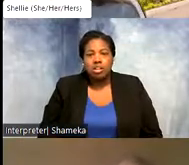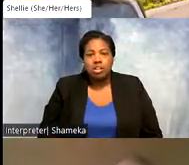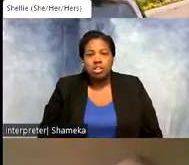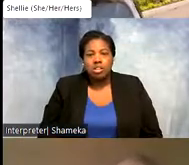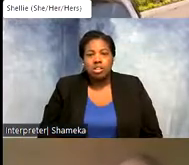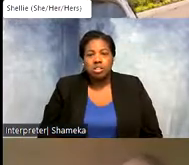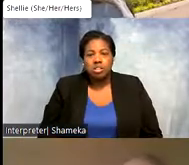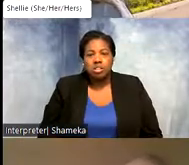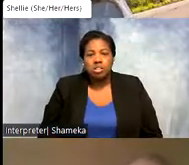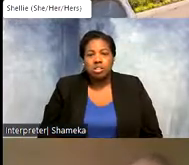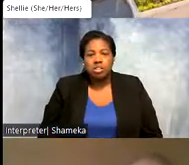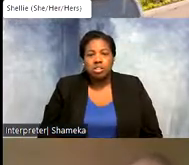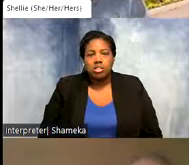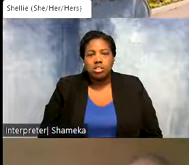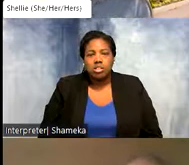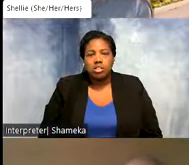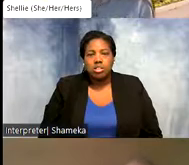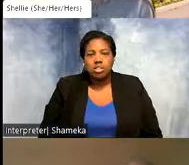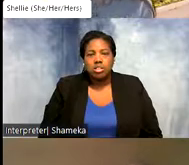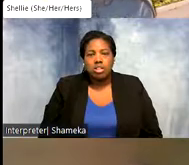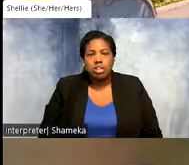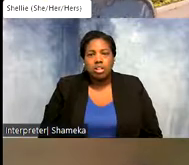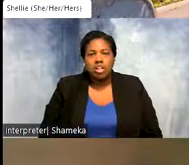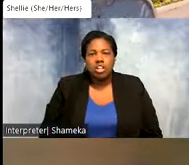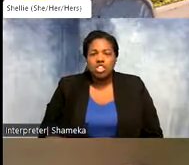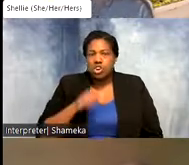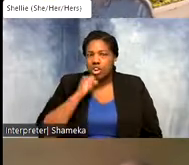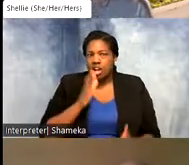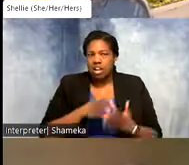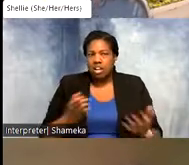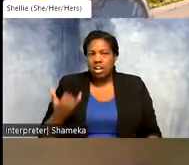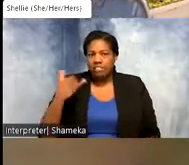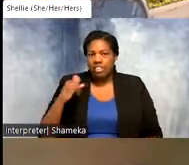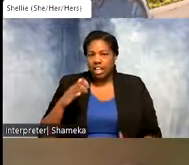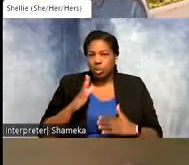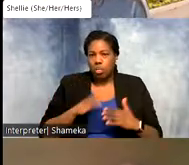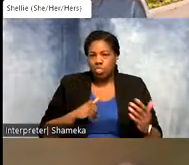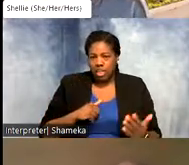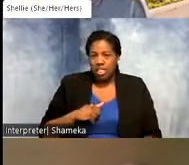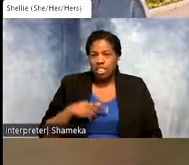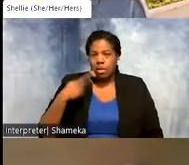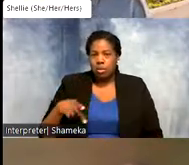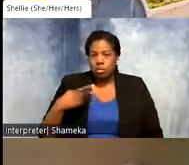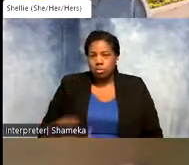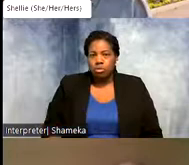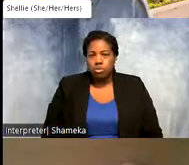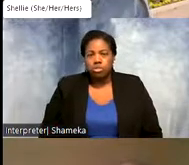Isabella and Jakit said that there are less yellow dots than the black-bellied plover dots. >>Allie: that's a really